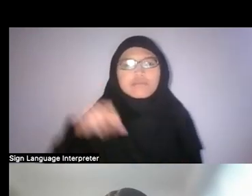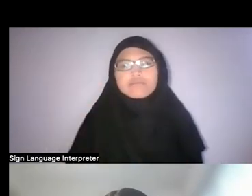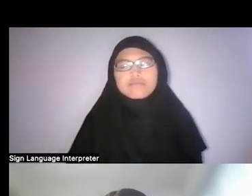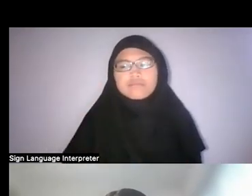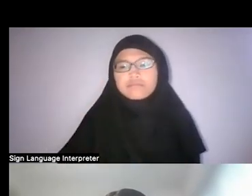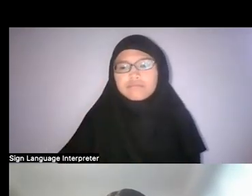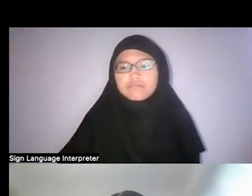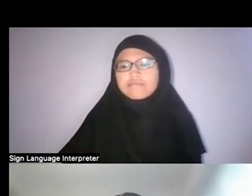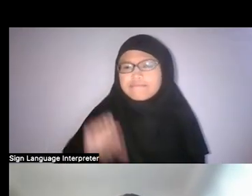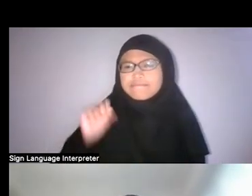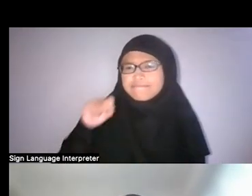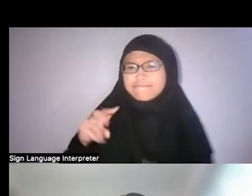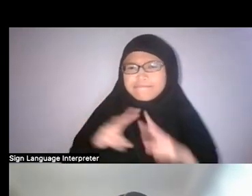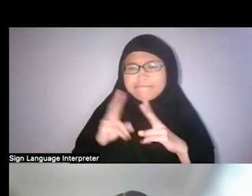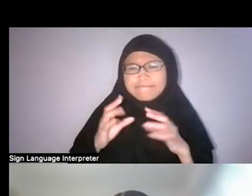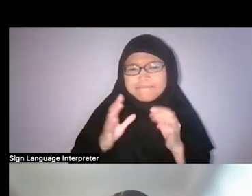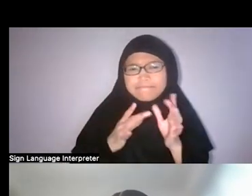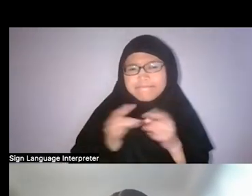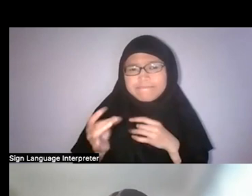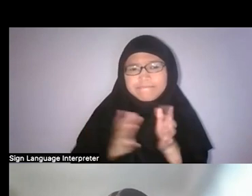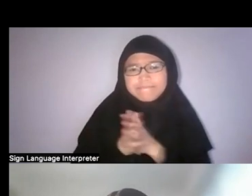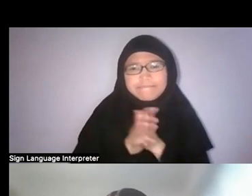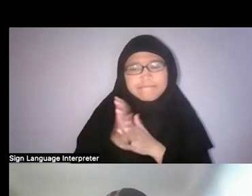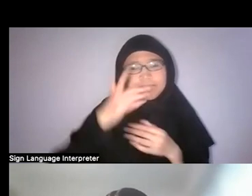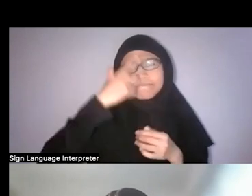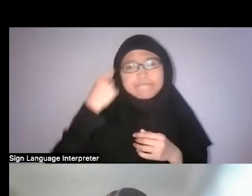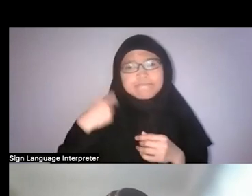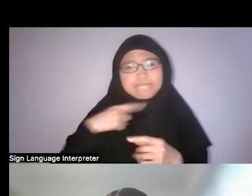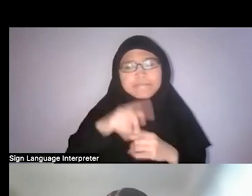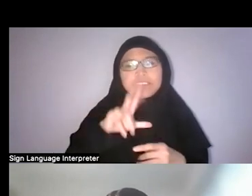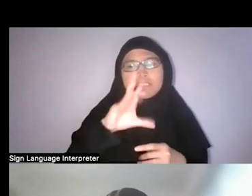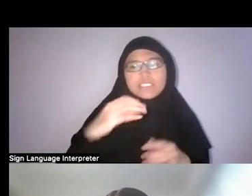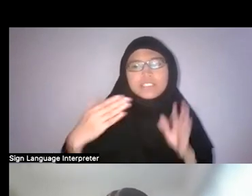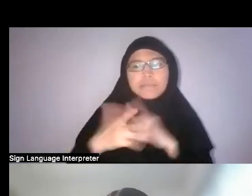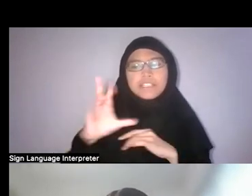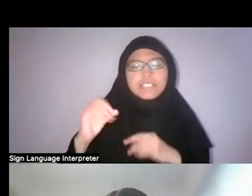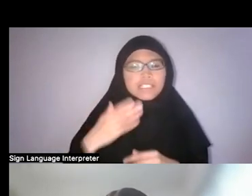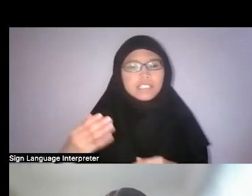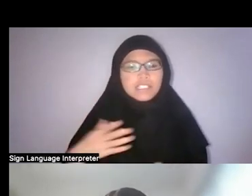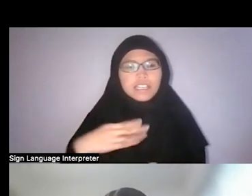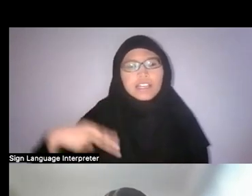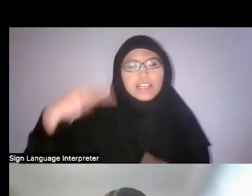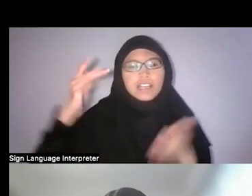Faris: Yeah. It’s really interesting, because with this 30-by-30 thing and the high tech farming,